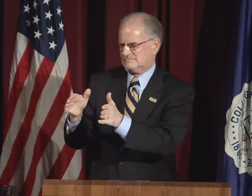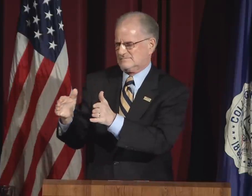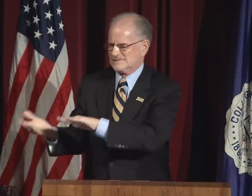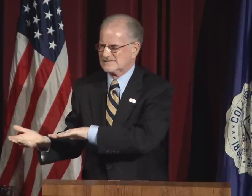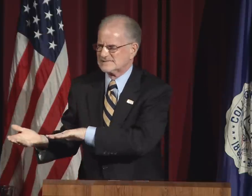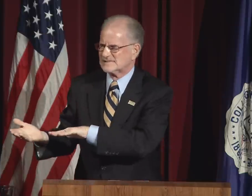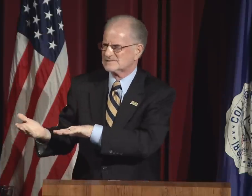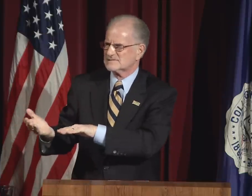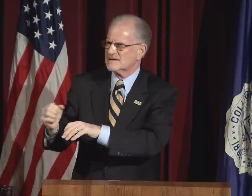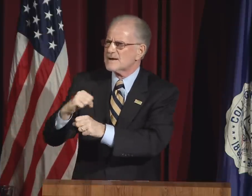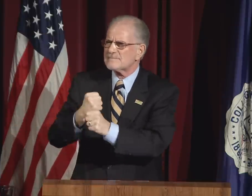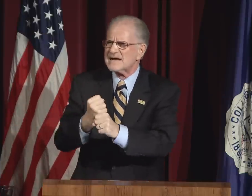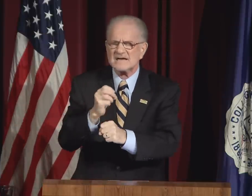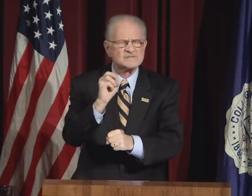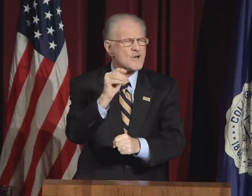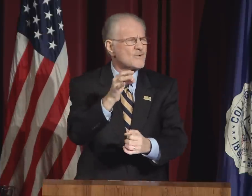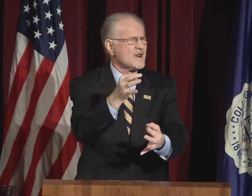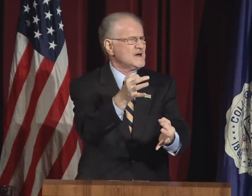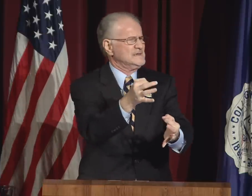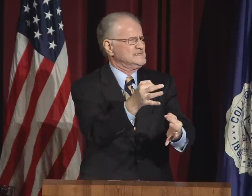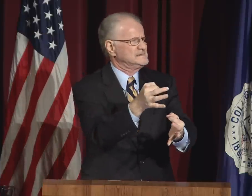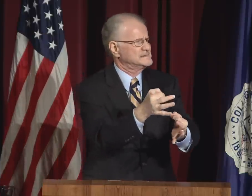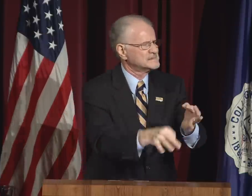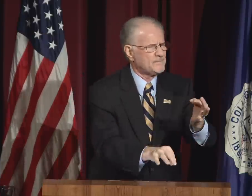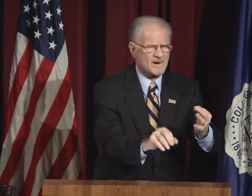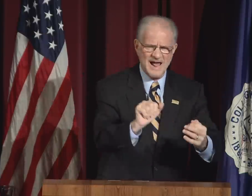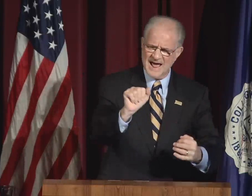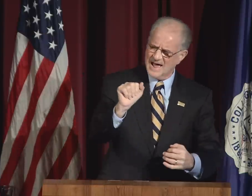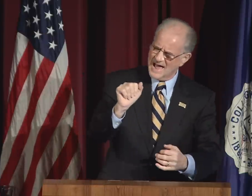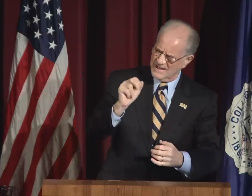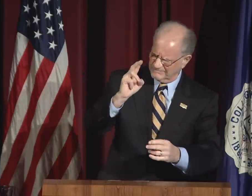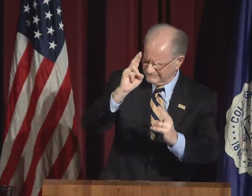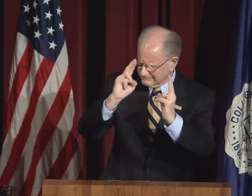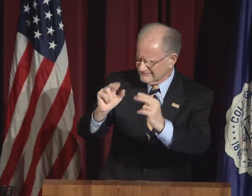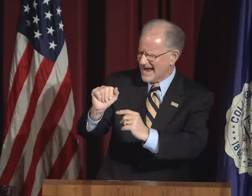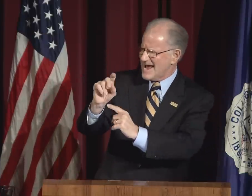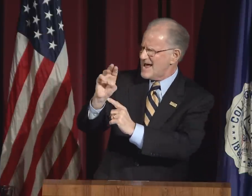Rodney King, recently deceased,